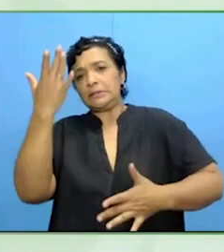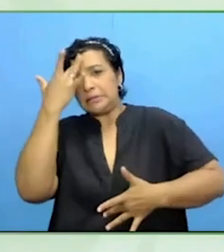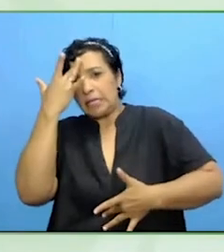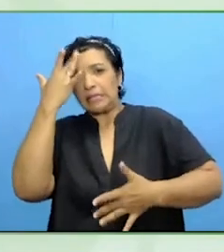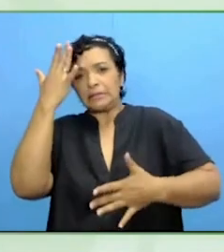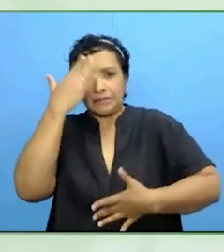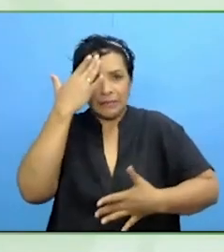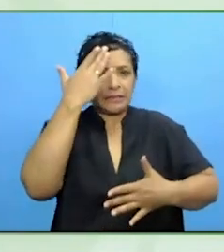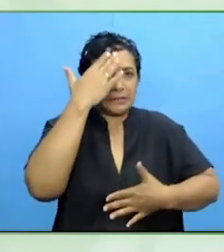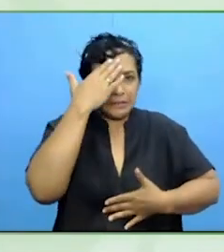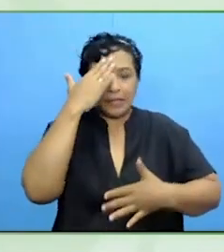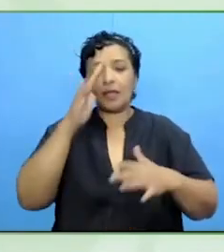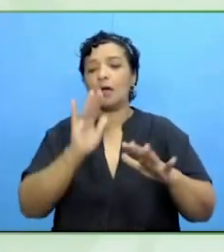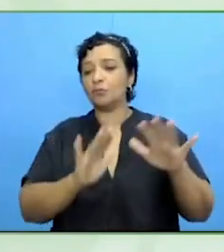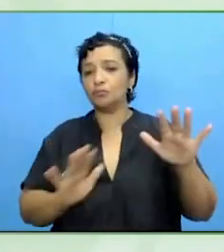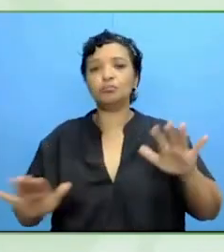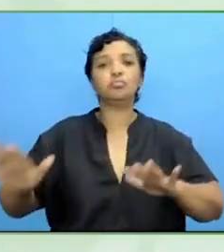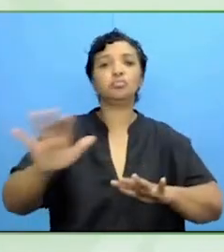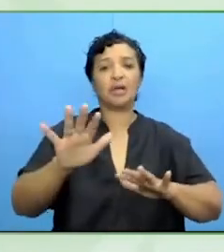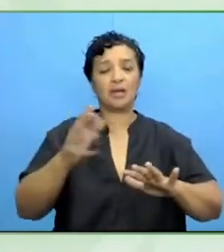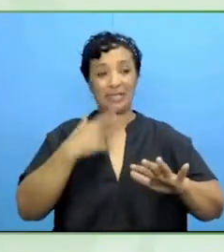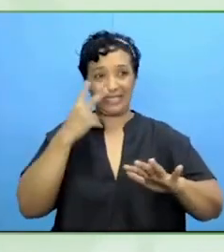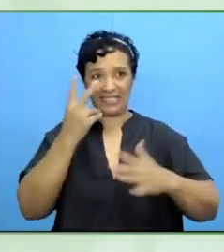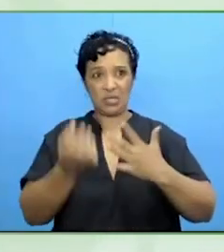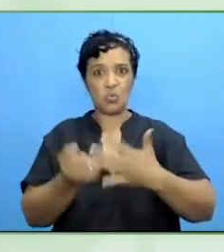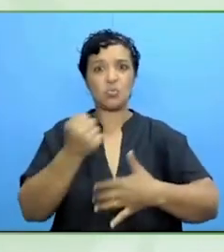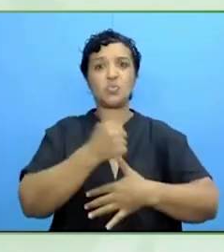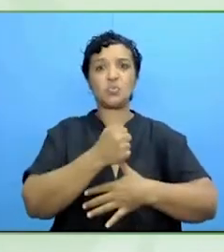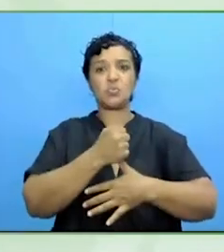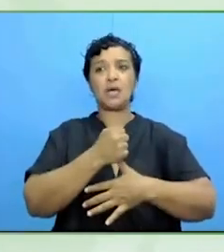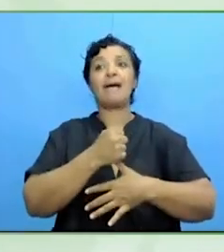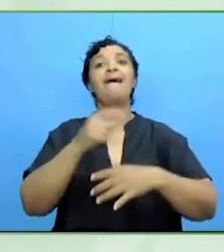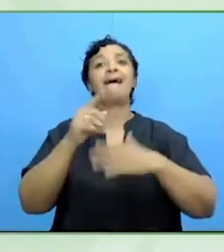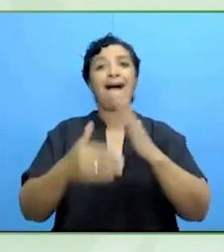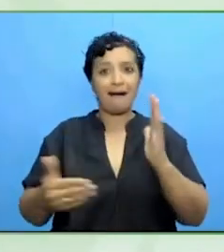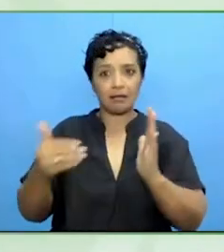In a way, it was overruled and the medical approach took over again. We have got to push that back.